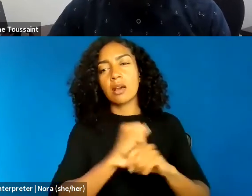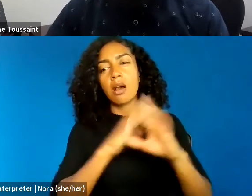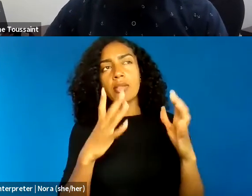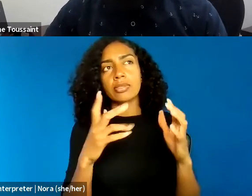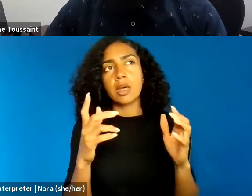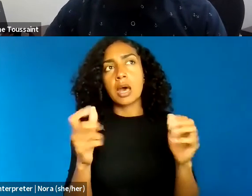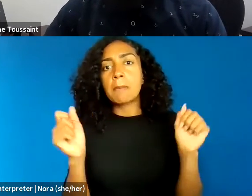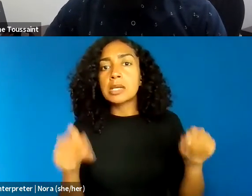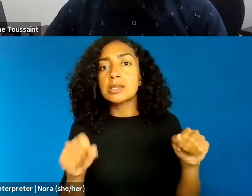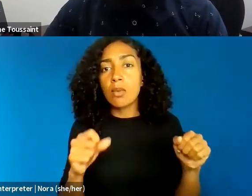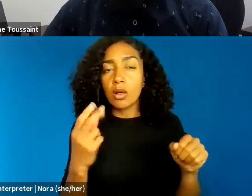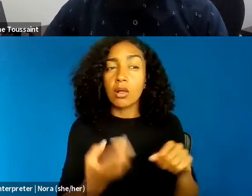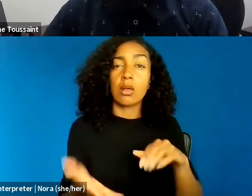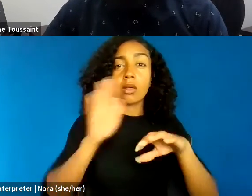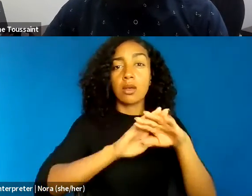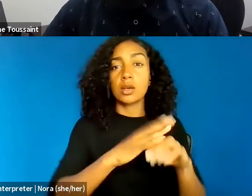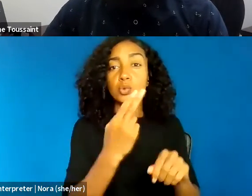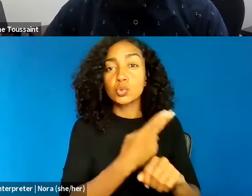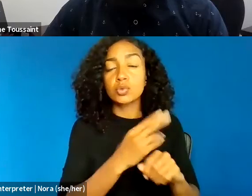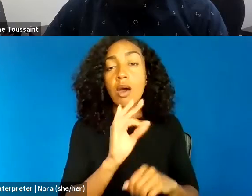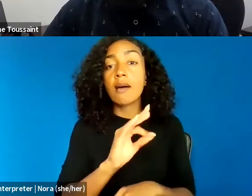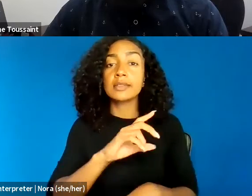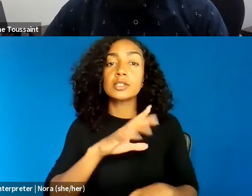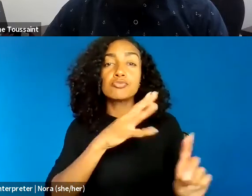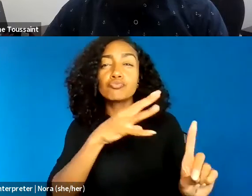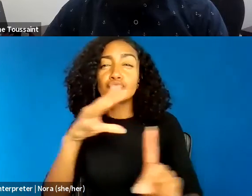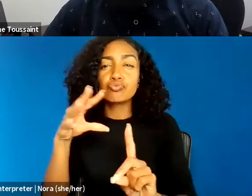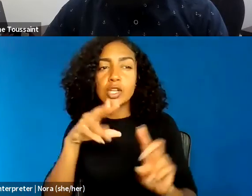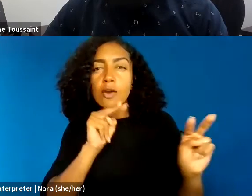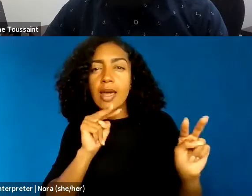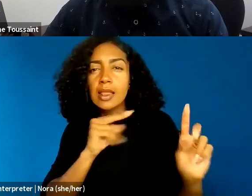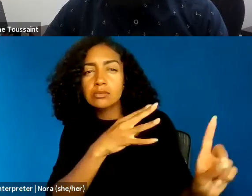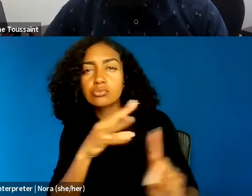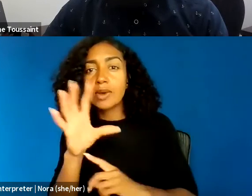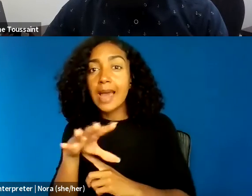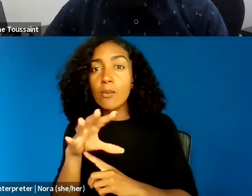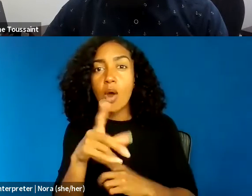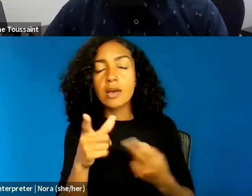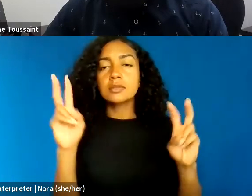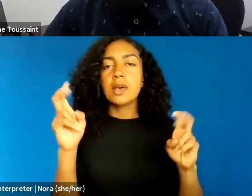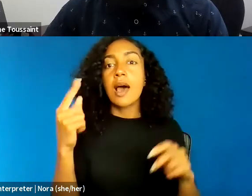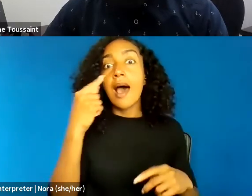in the use of surveillance cameras and eye-in-the-sky technology. Think of the perception of facial,